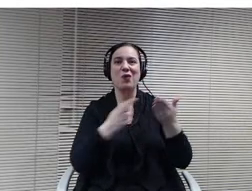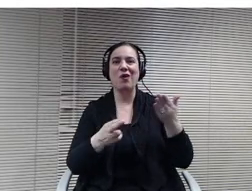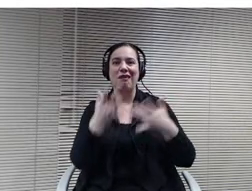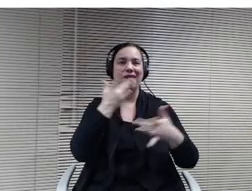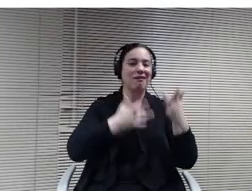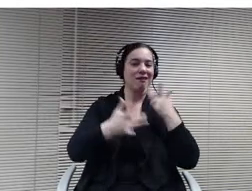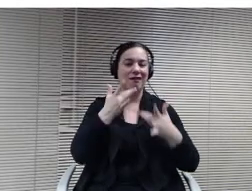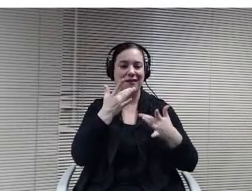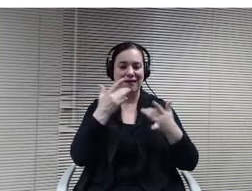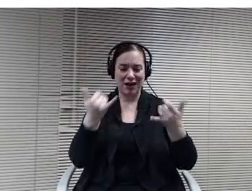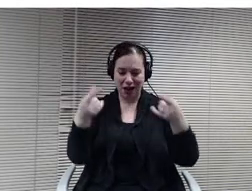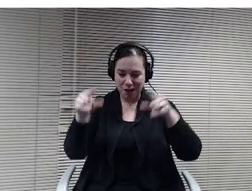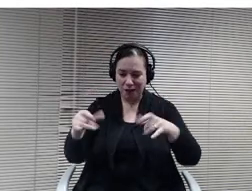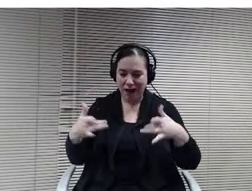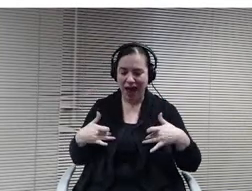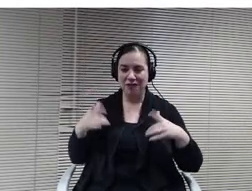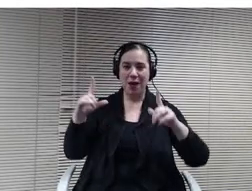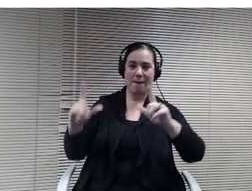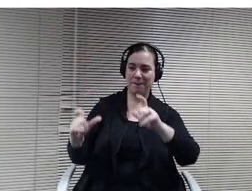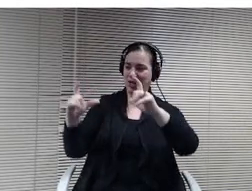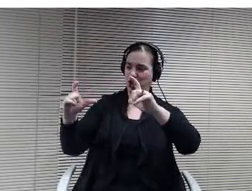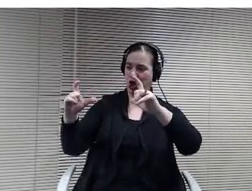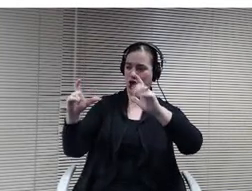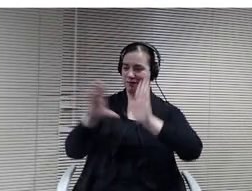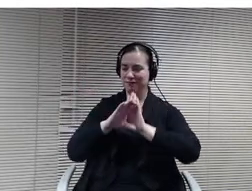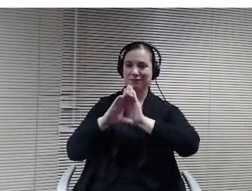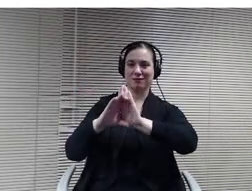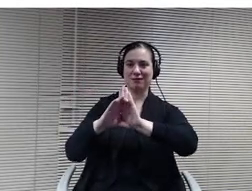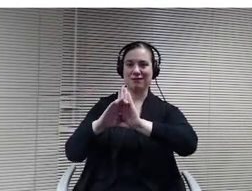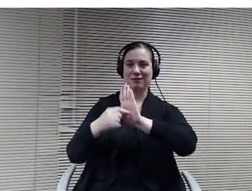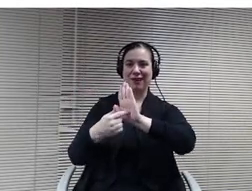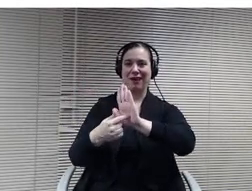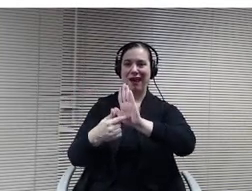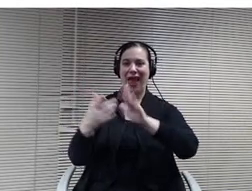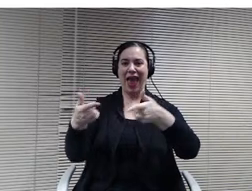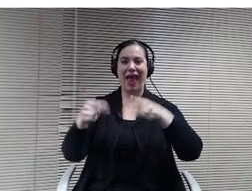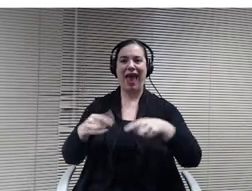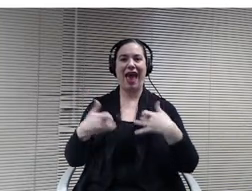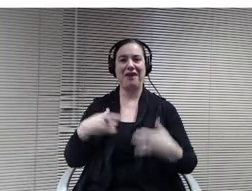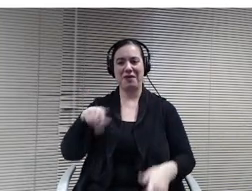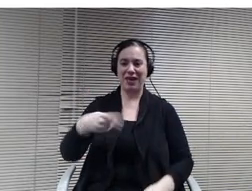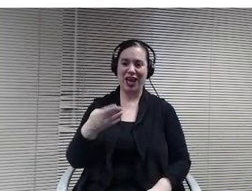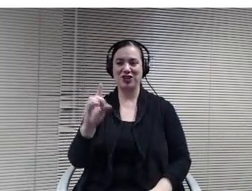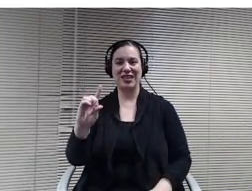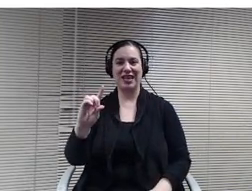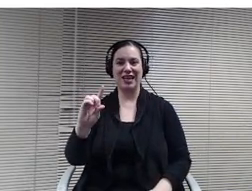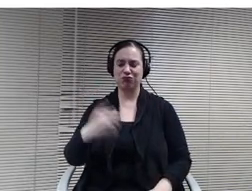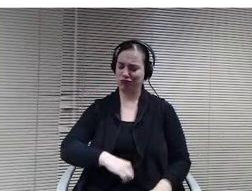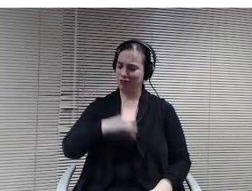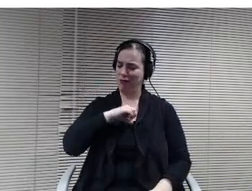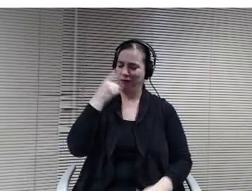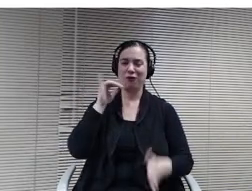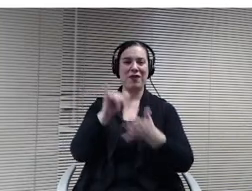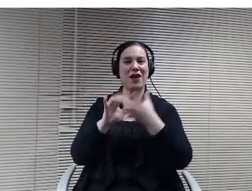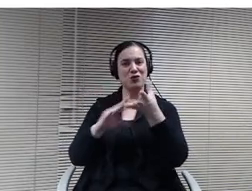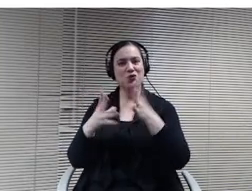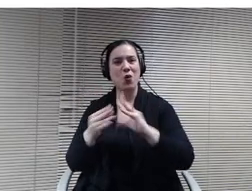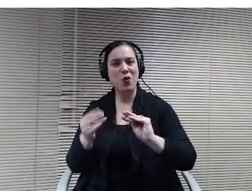doctorate and how proud those kids are to be. Part of that story. See the positive stories of immigration and how much it's